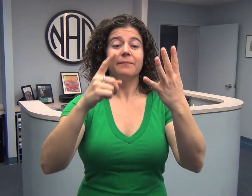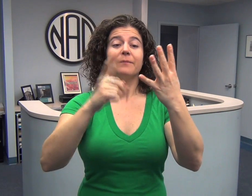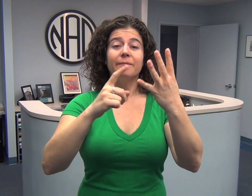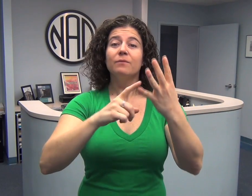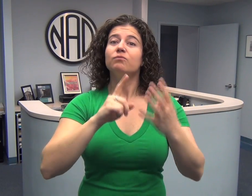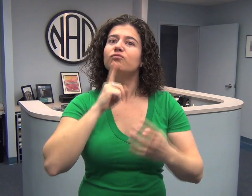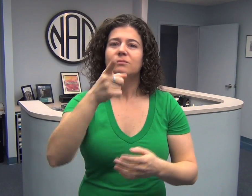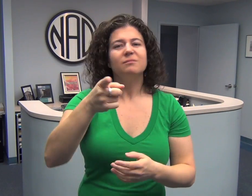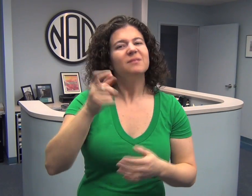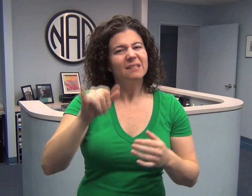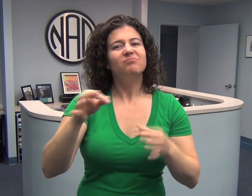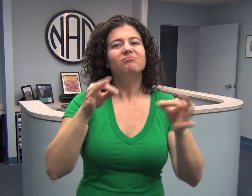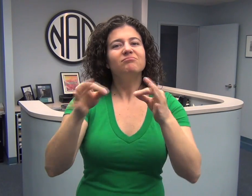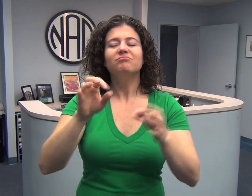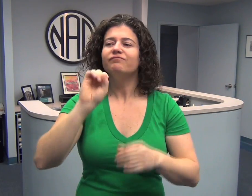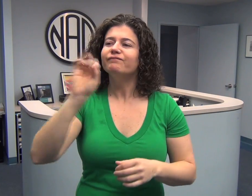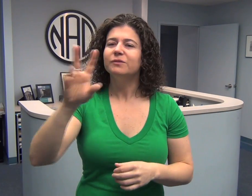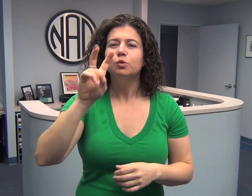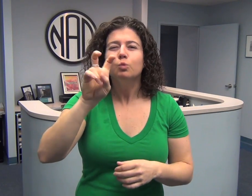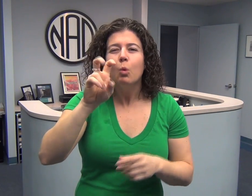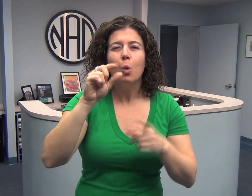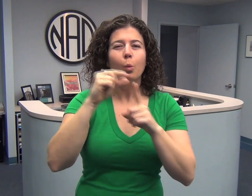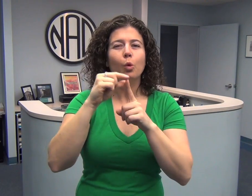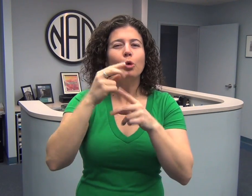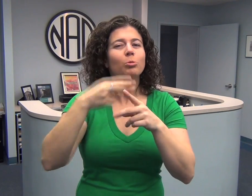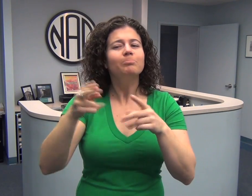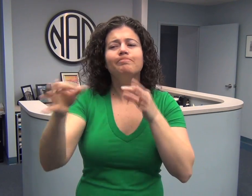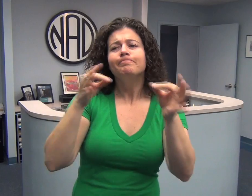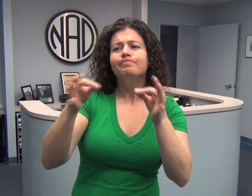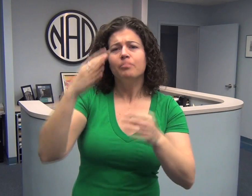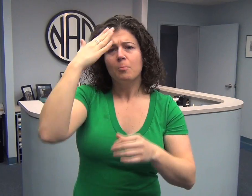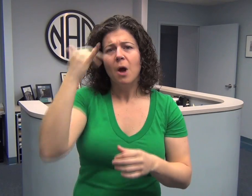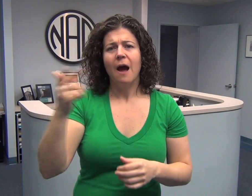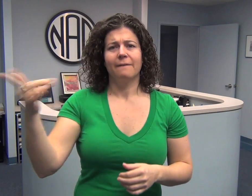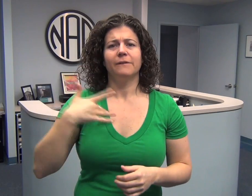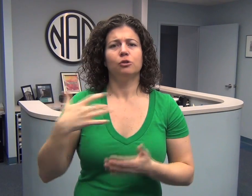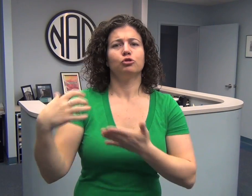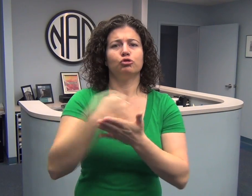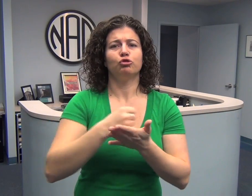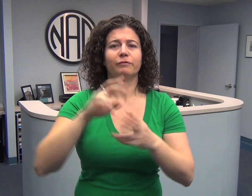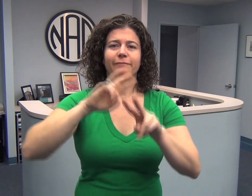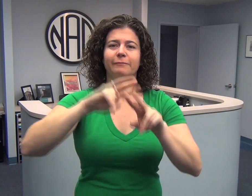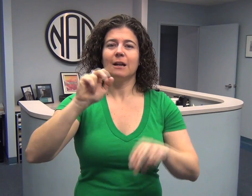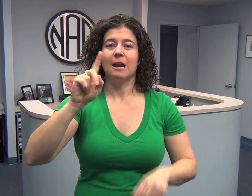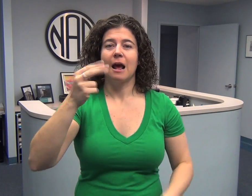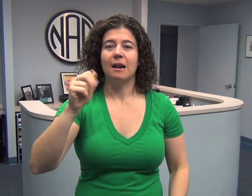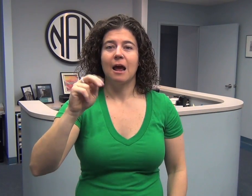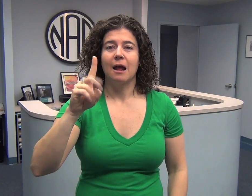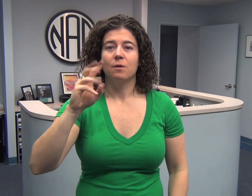Fourth, you need to submit a 200 word brief explanation why you feel that person deserves a #NADHandwave